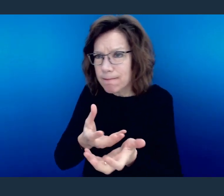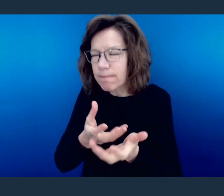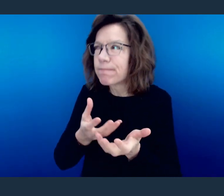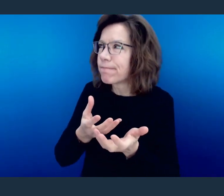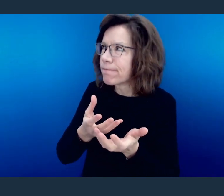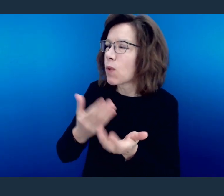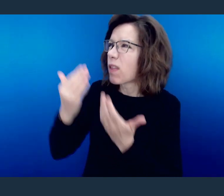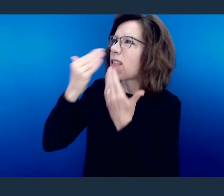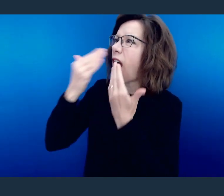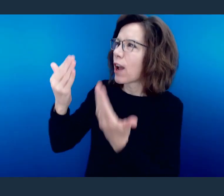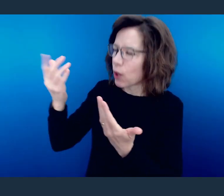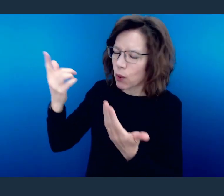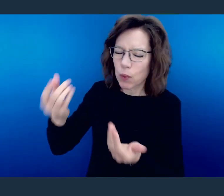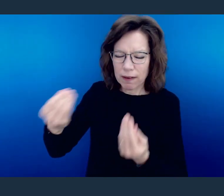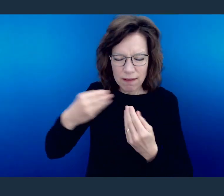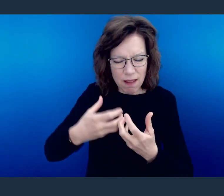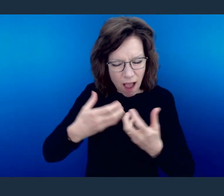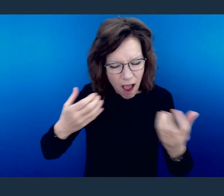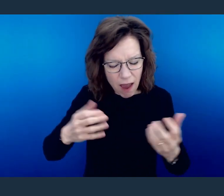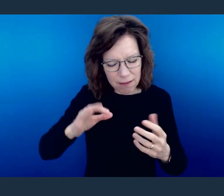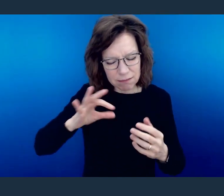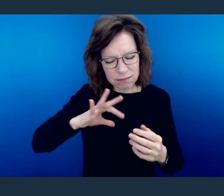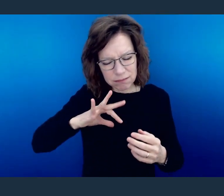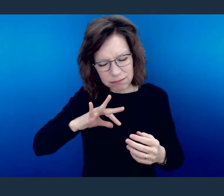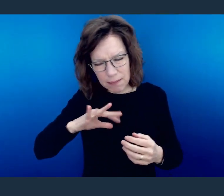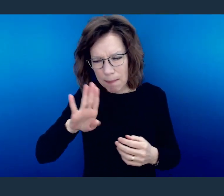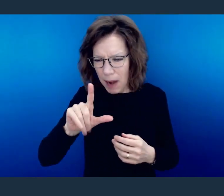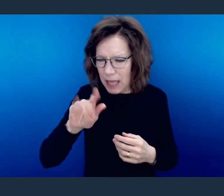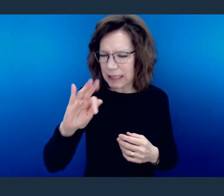And we thank You for the blessings even in this challenging season.